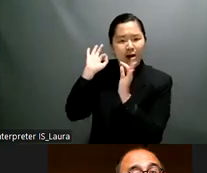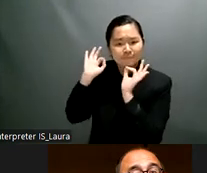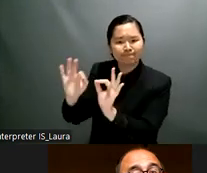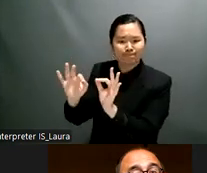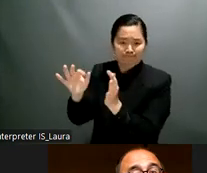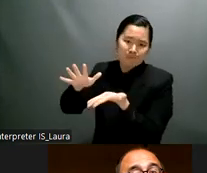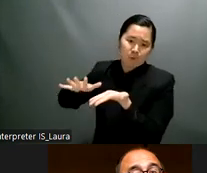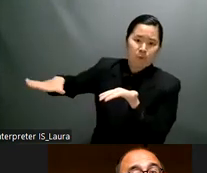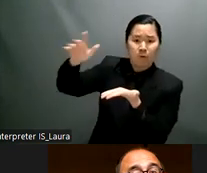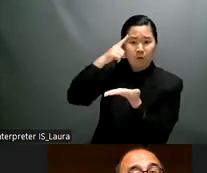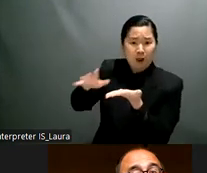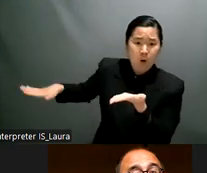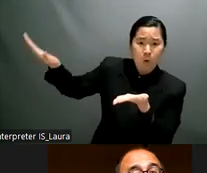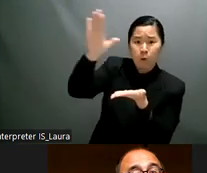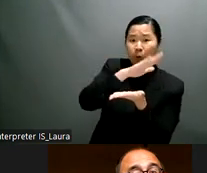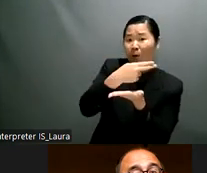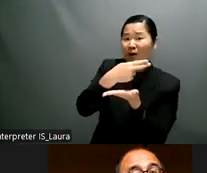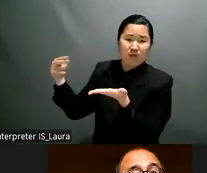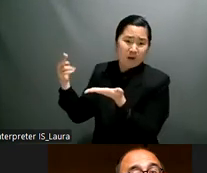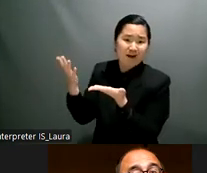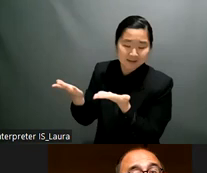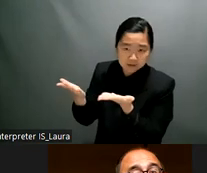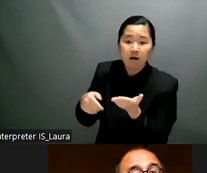to initiate and to make effort for a person with psychosocial